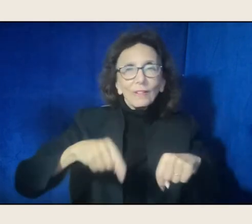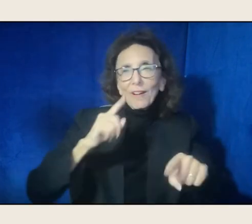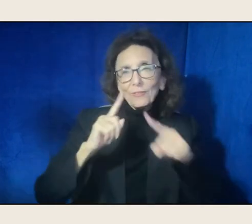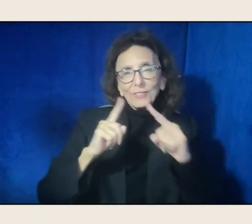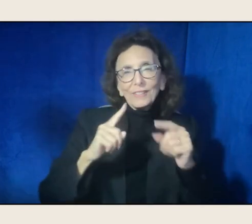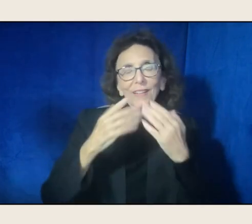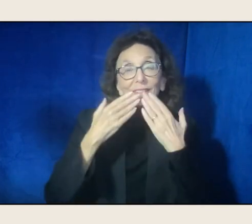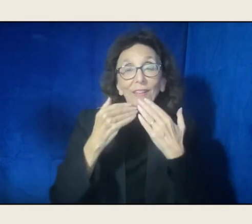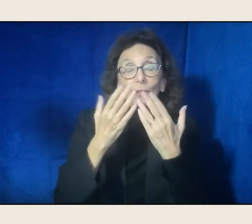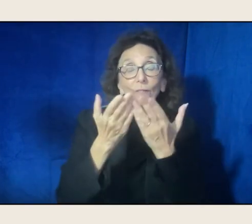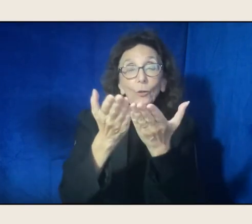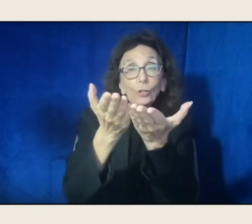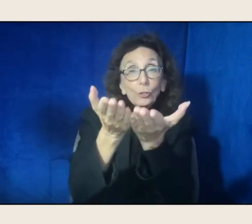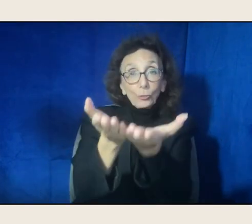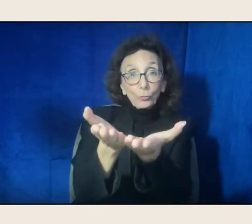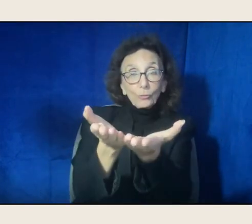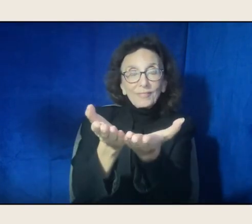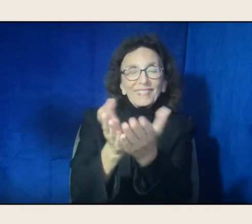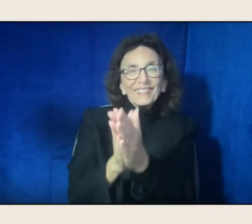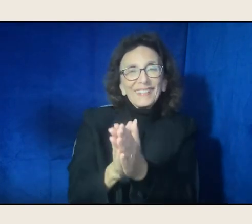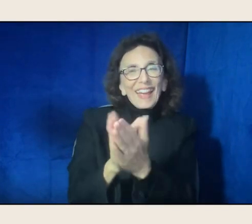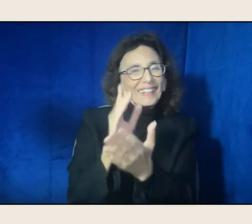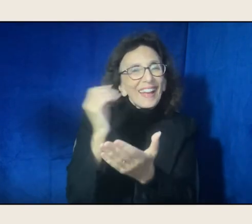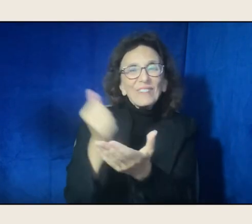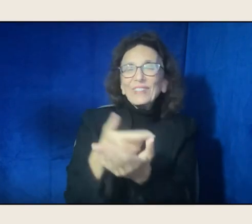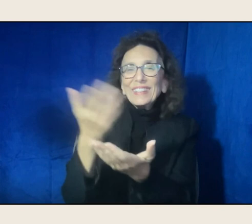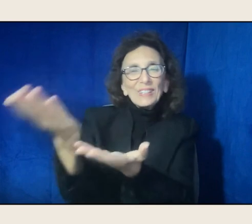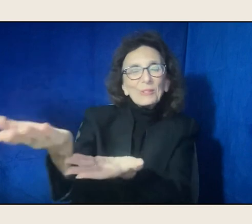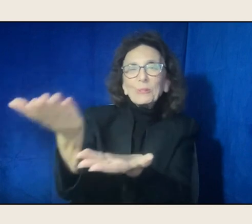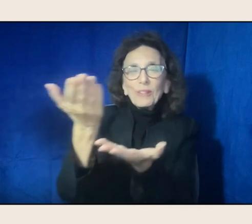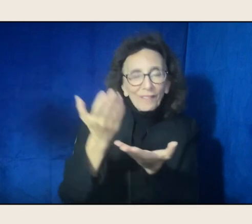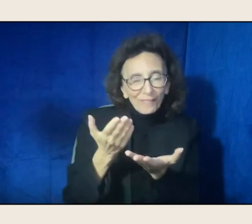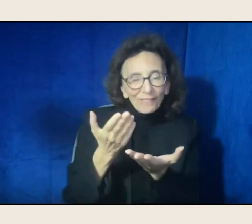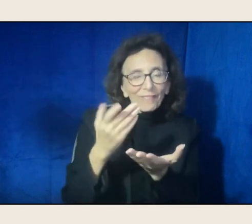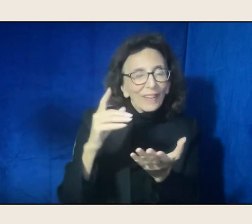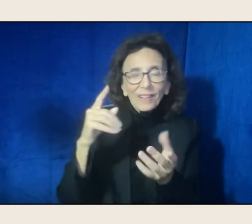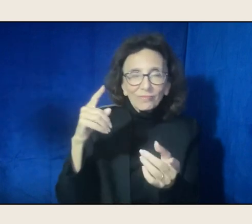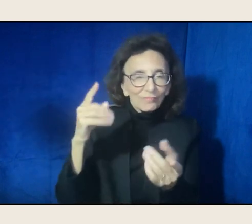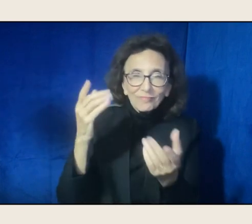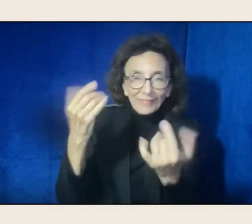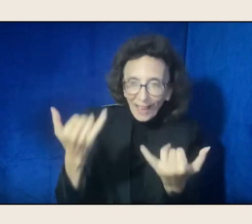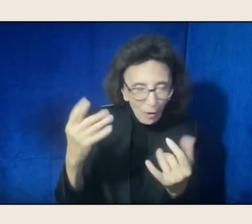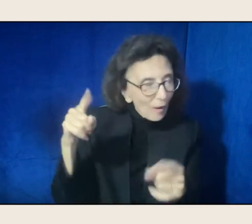and all that you give us, and have given us. Thank you so much.